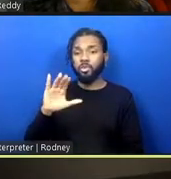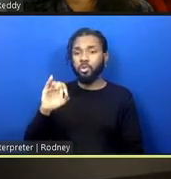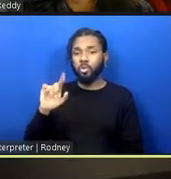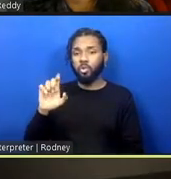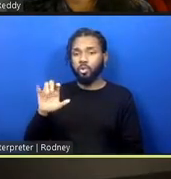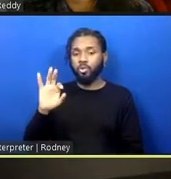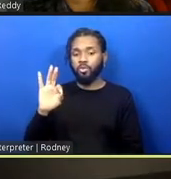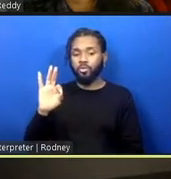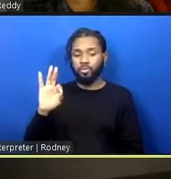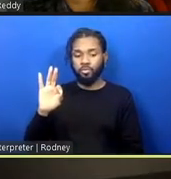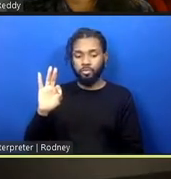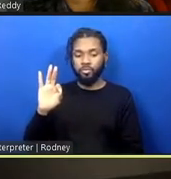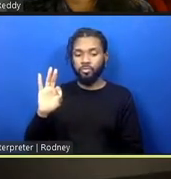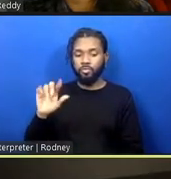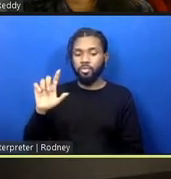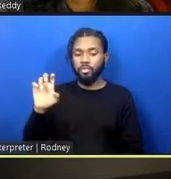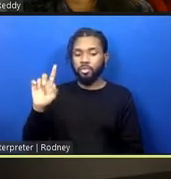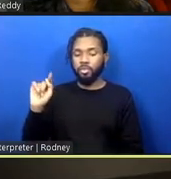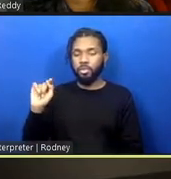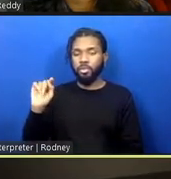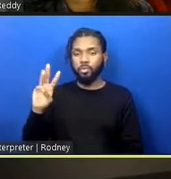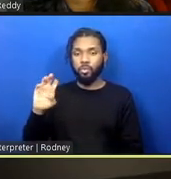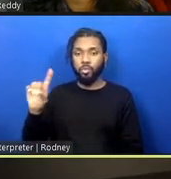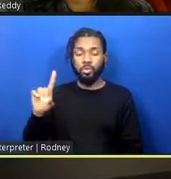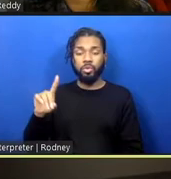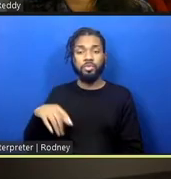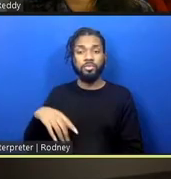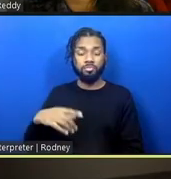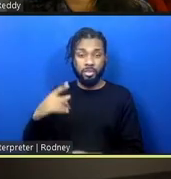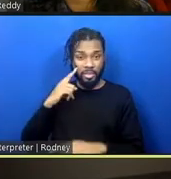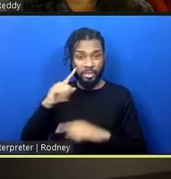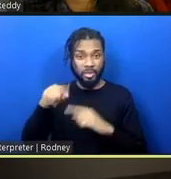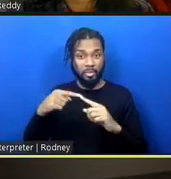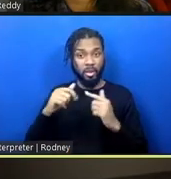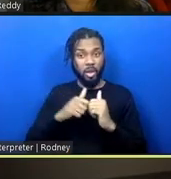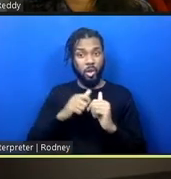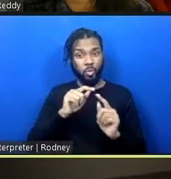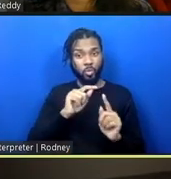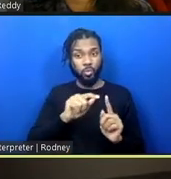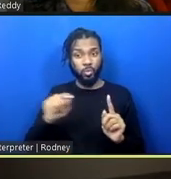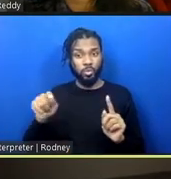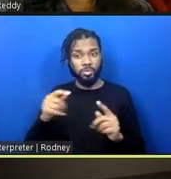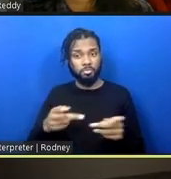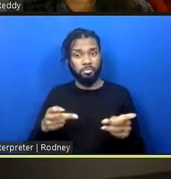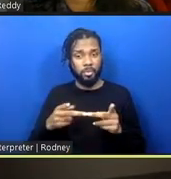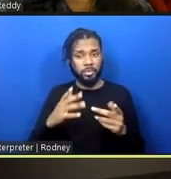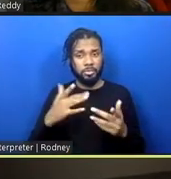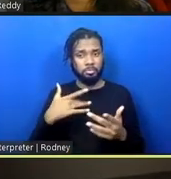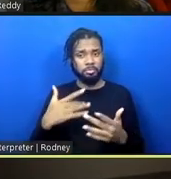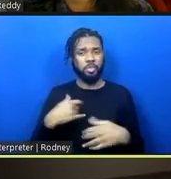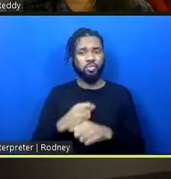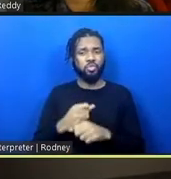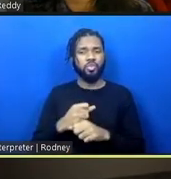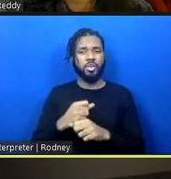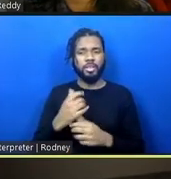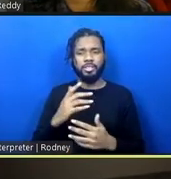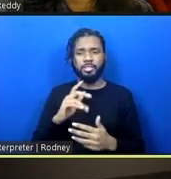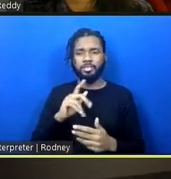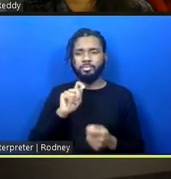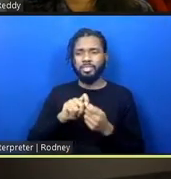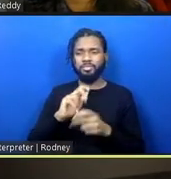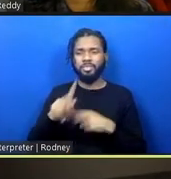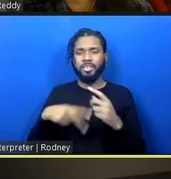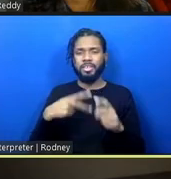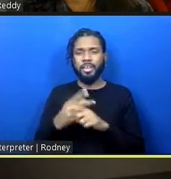that the spaces also create a certain kind of omnipresence within the